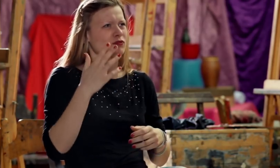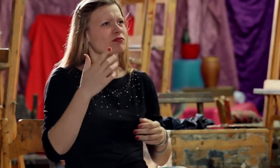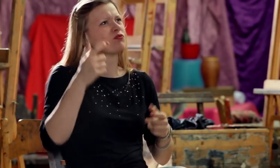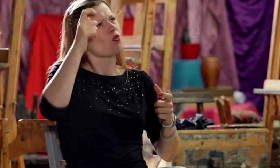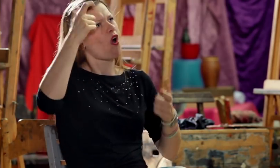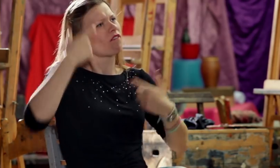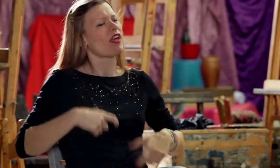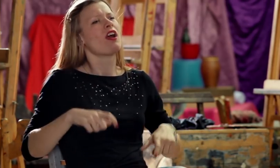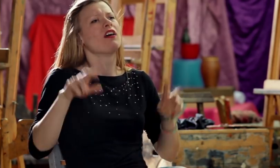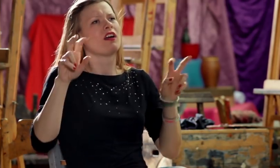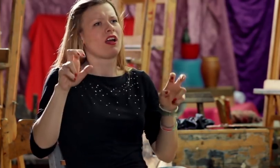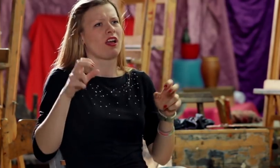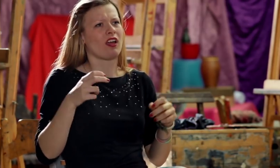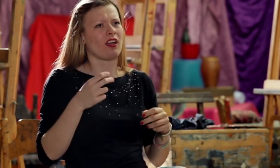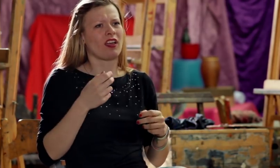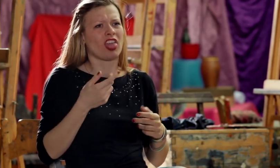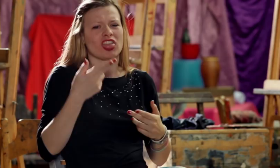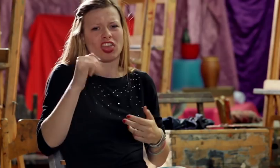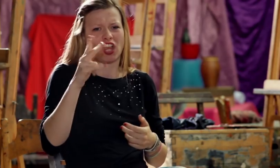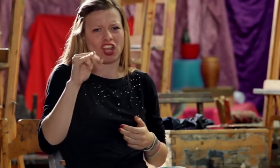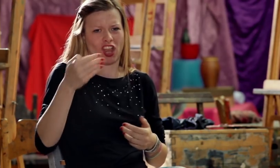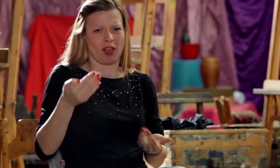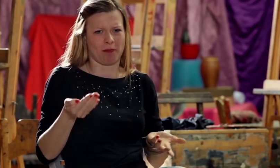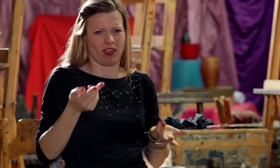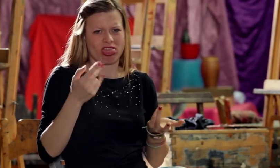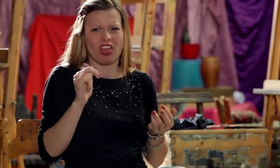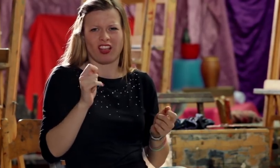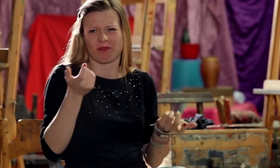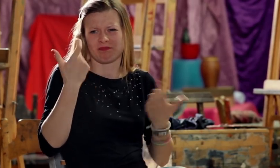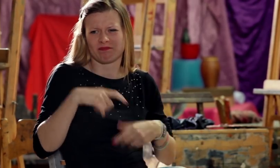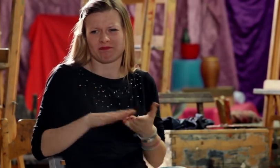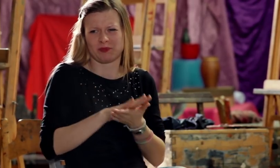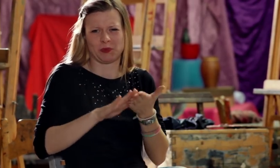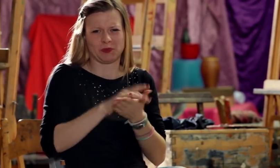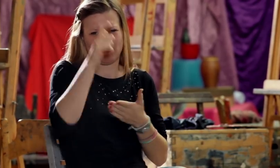I cant imagine being nobody, as if I didn’t exist.